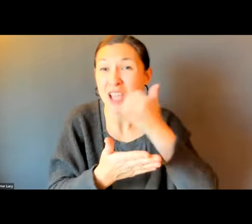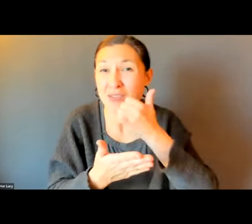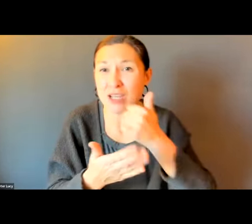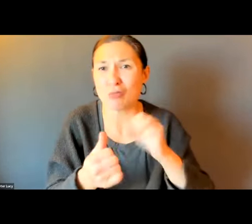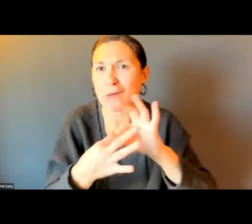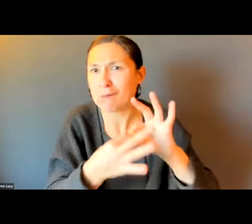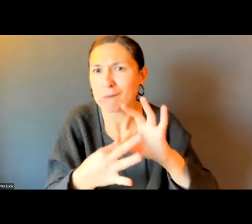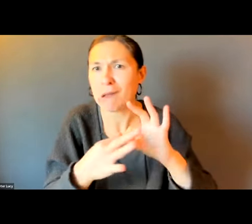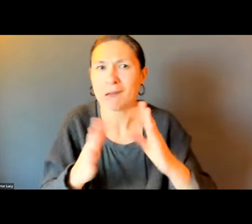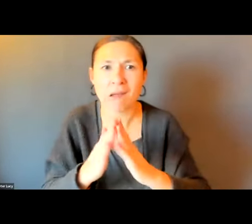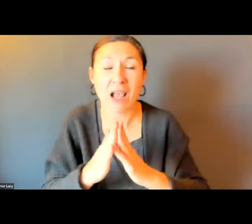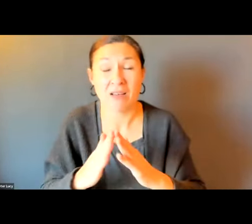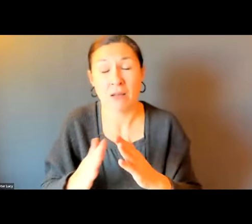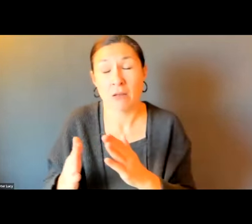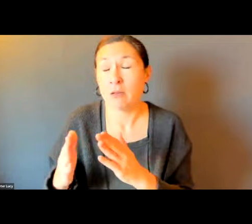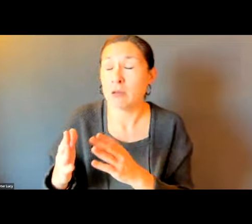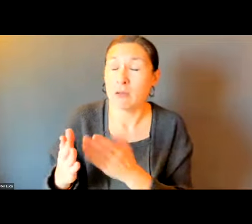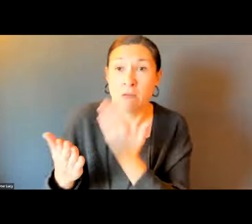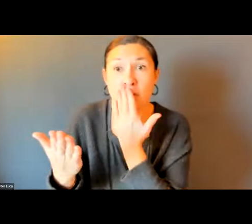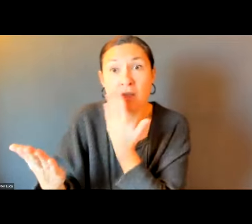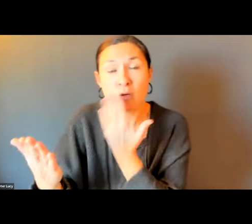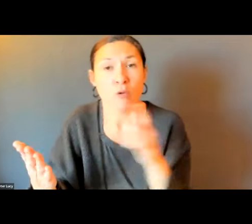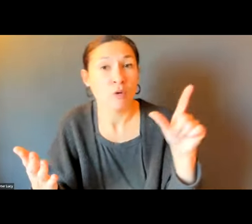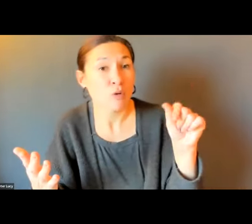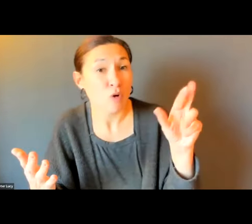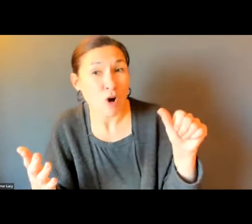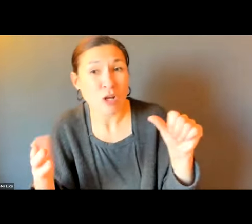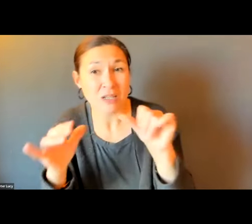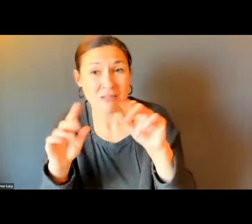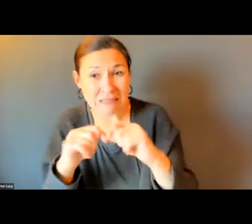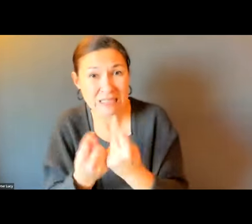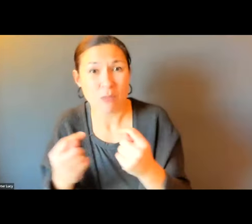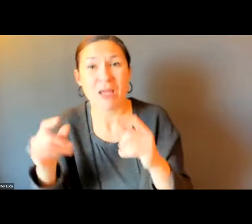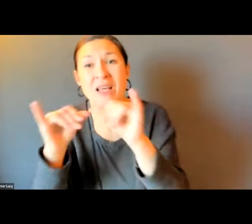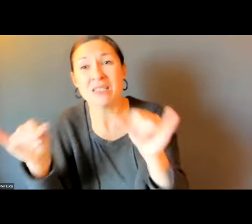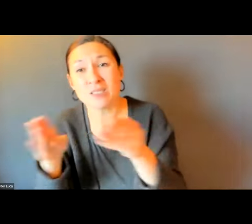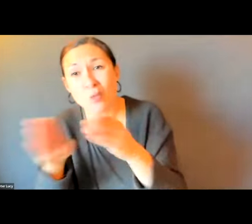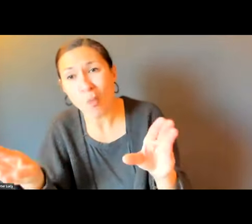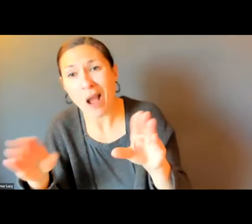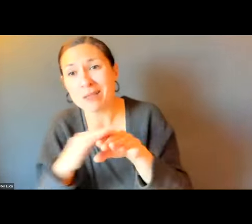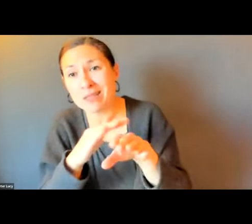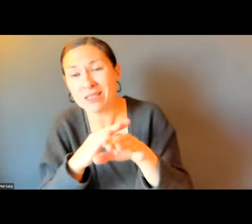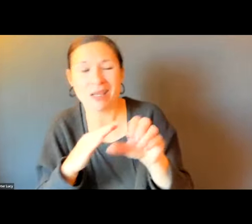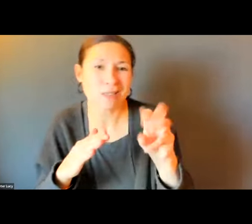COORDINATION WITH TOWNS. AND FULL CREDIT TO LAURA'S TEAM, A LOT MORE COORDINATION